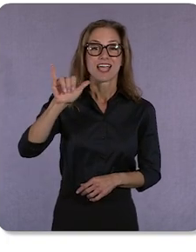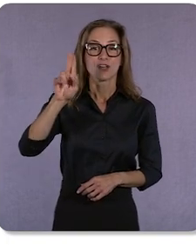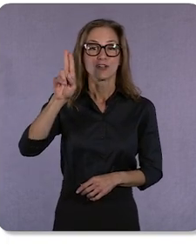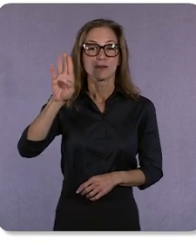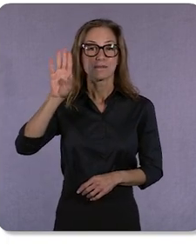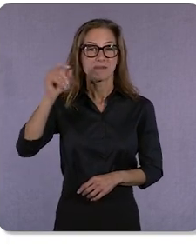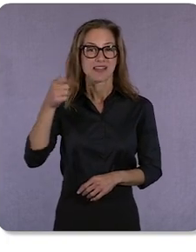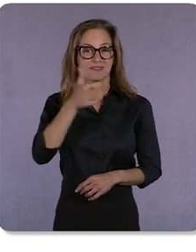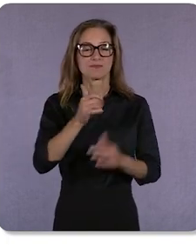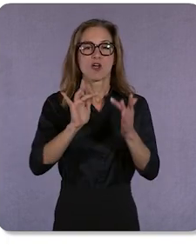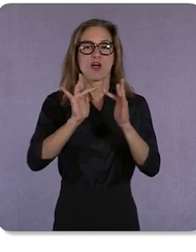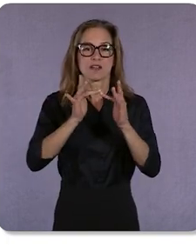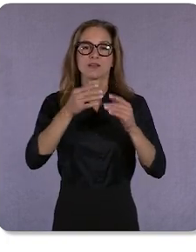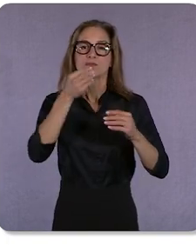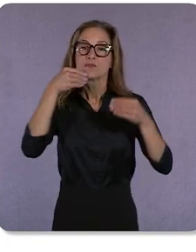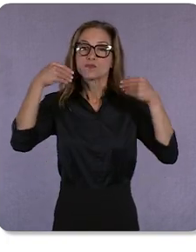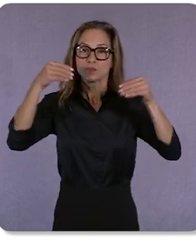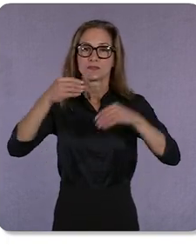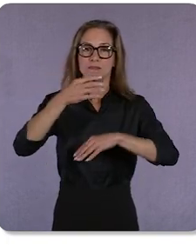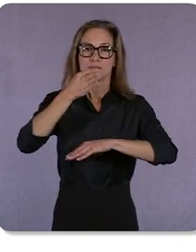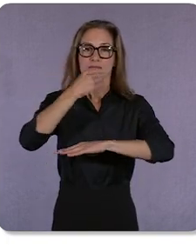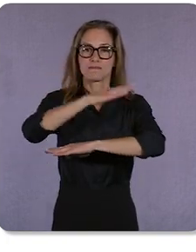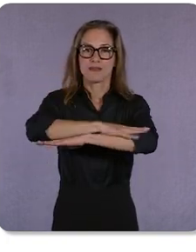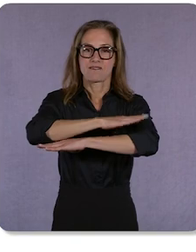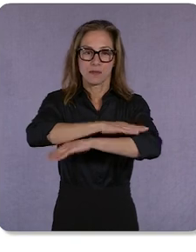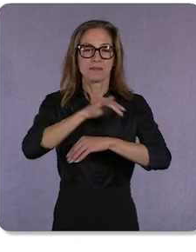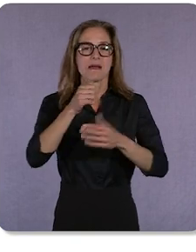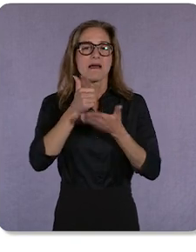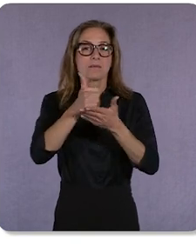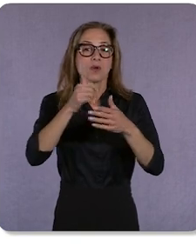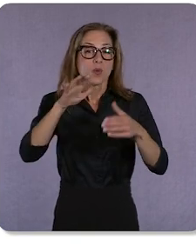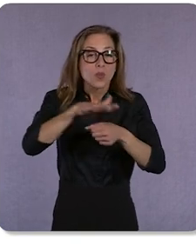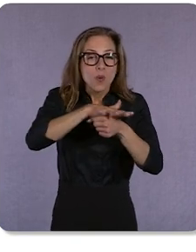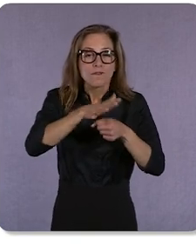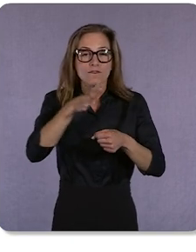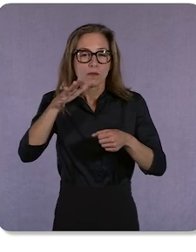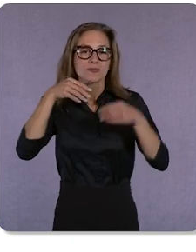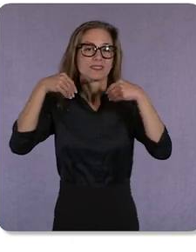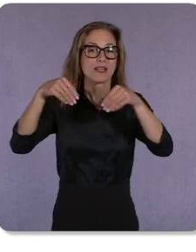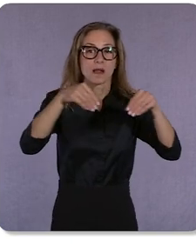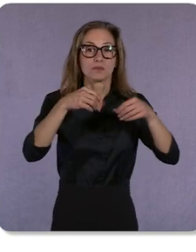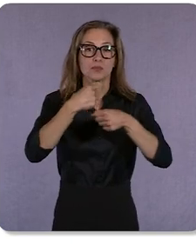that helps local farmers sell produce directly to their customers.